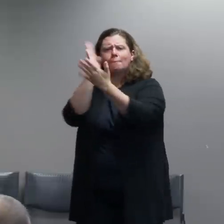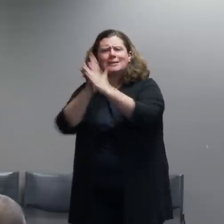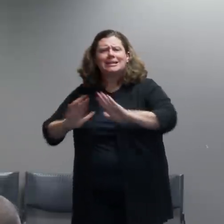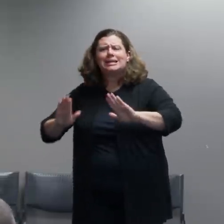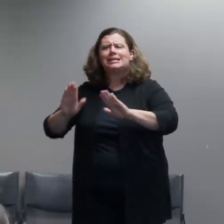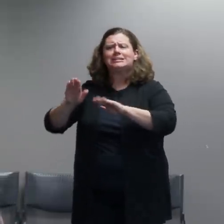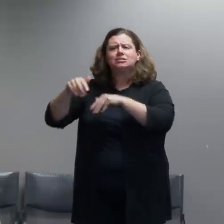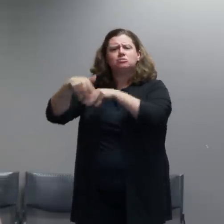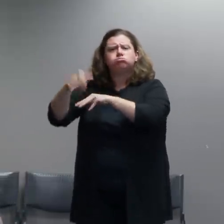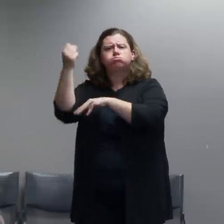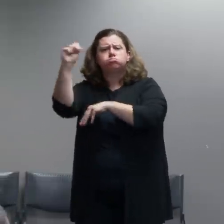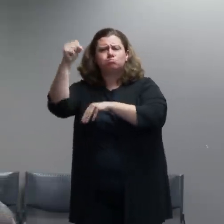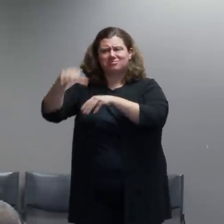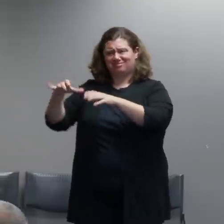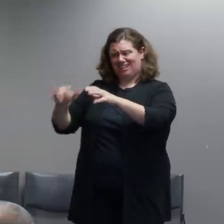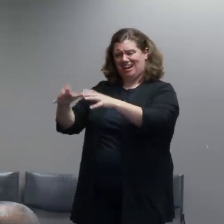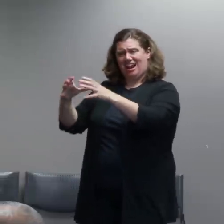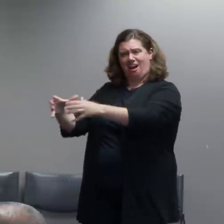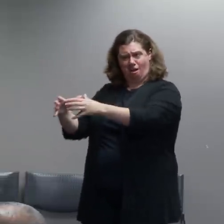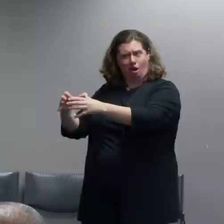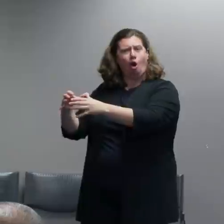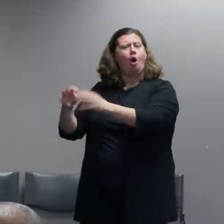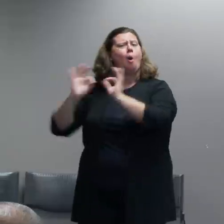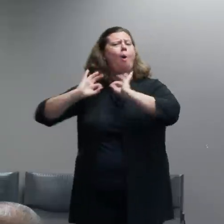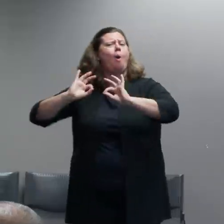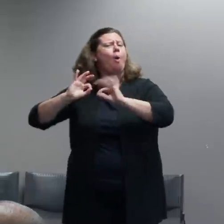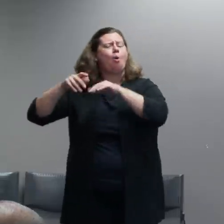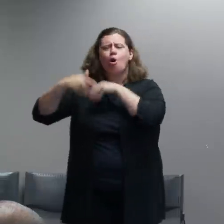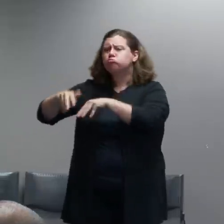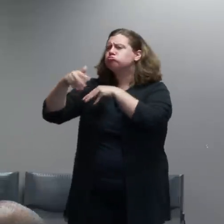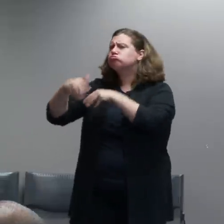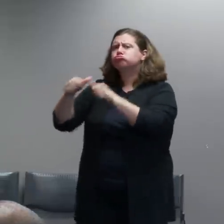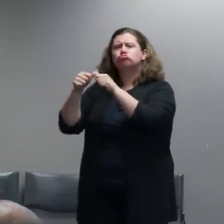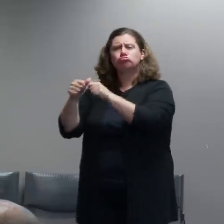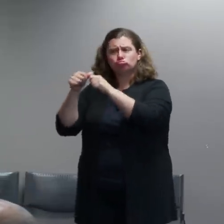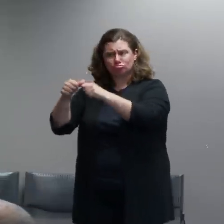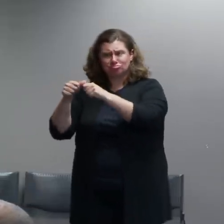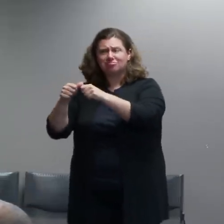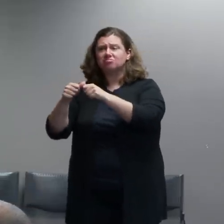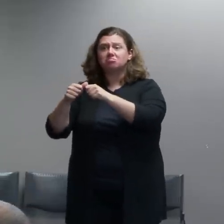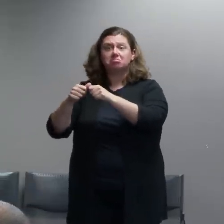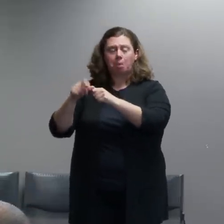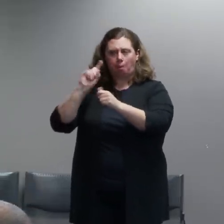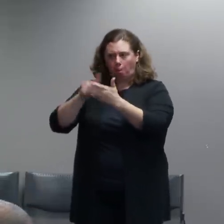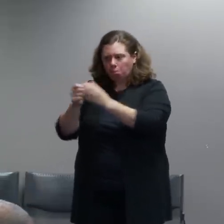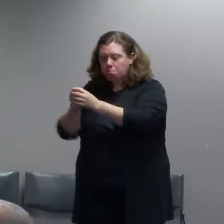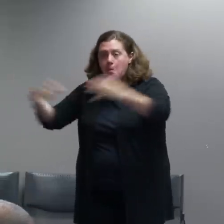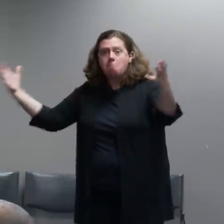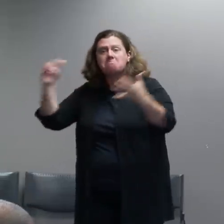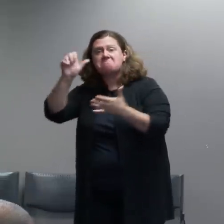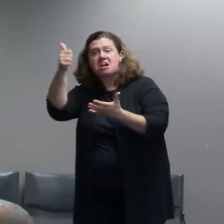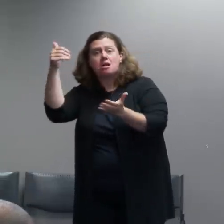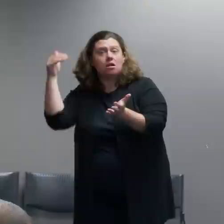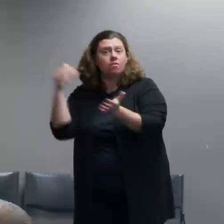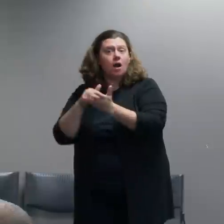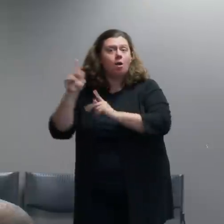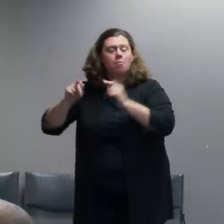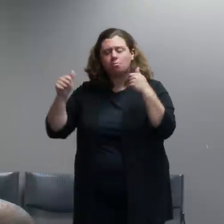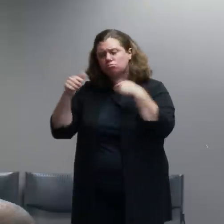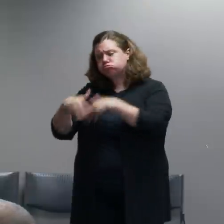often going on very large marches, sometimes over ten thousand people, and these events really didn't need a lot of police interaction.